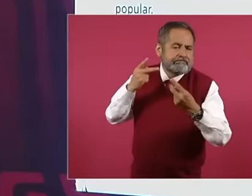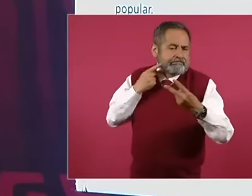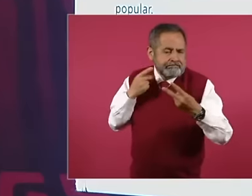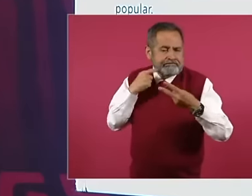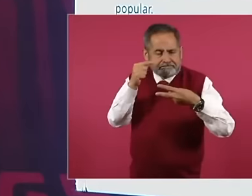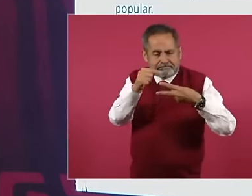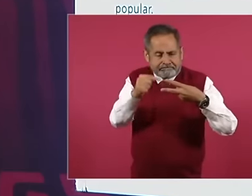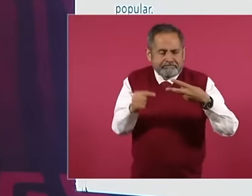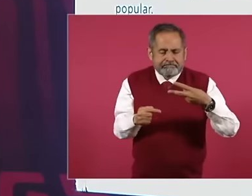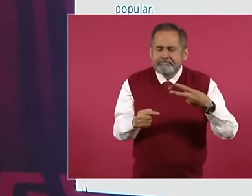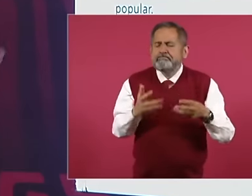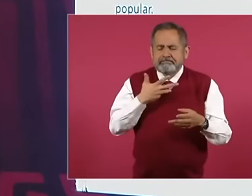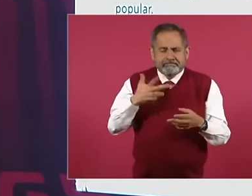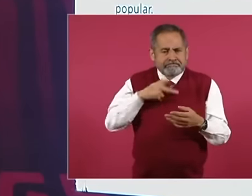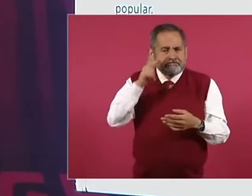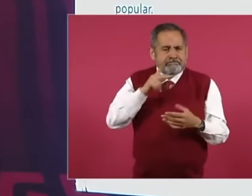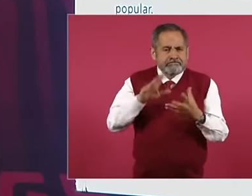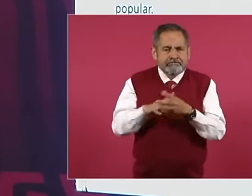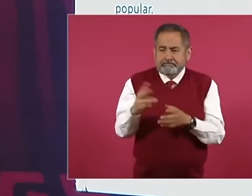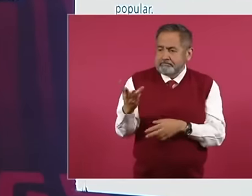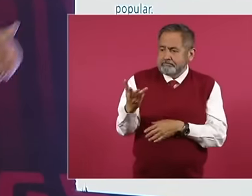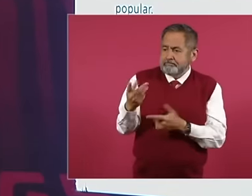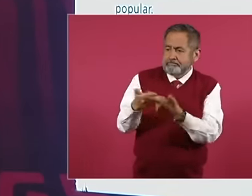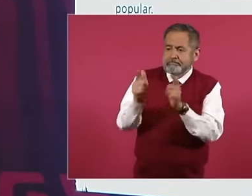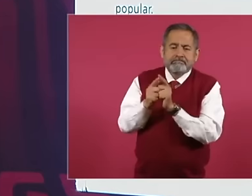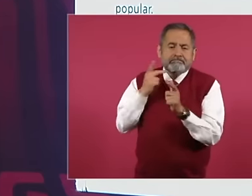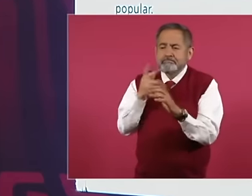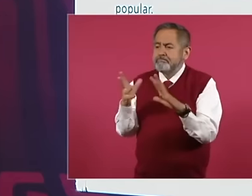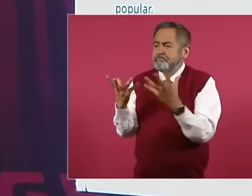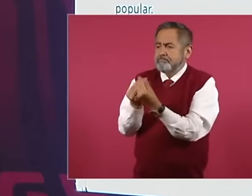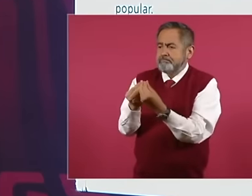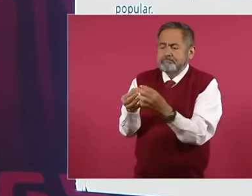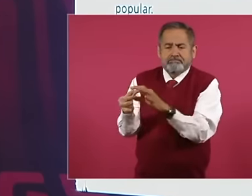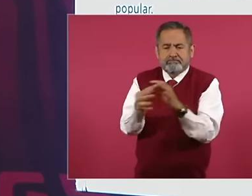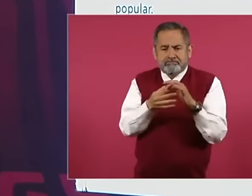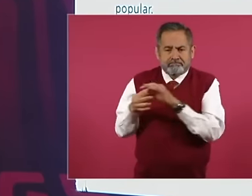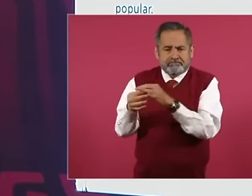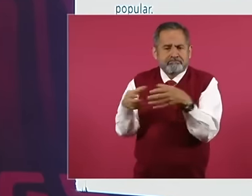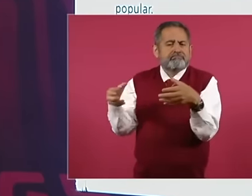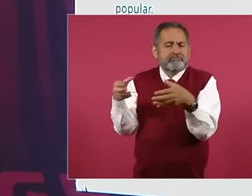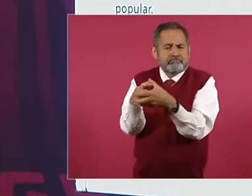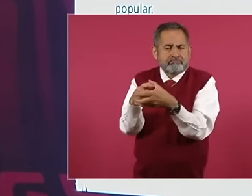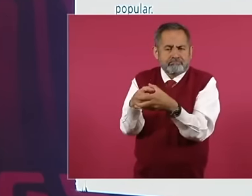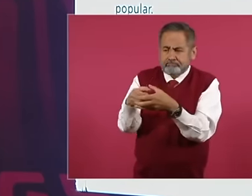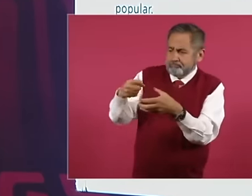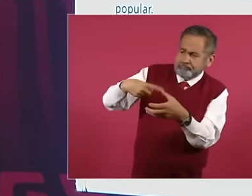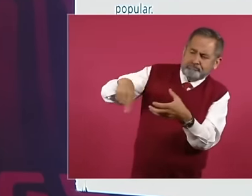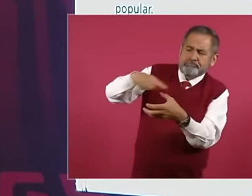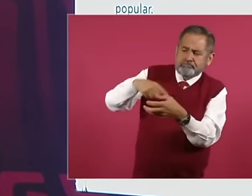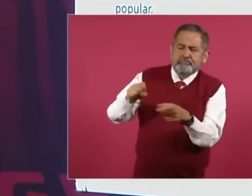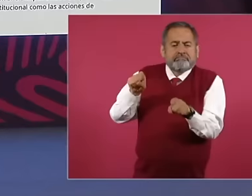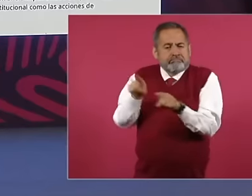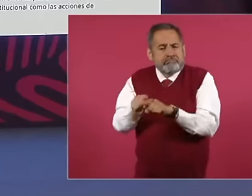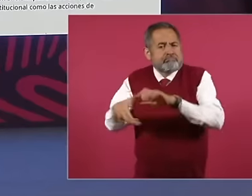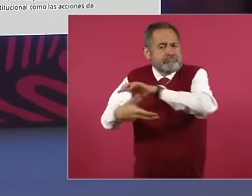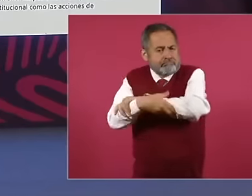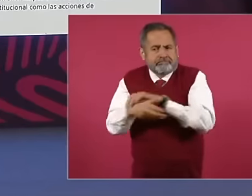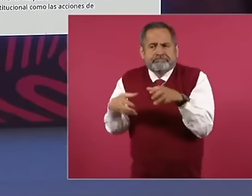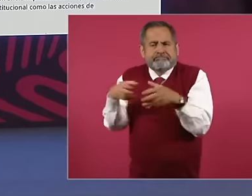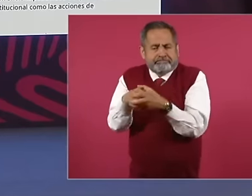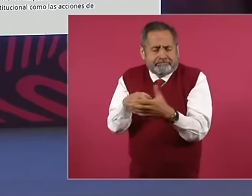link between the three political parties that express their will to govern together.